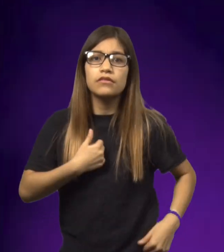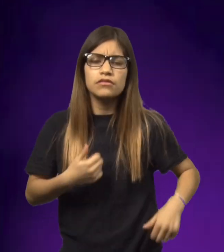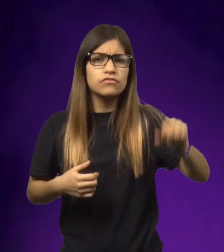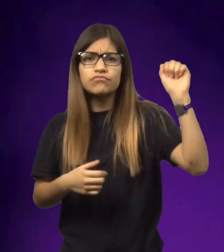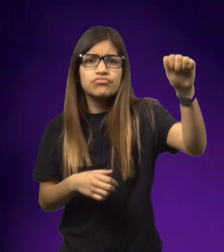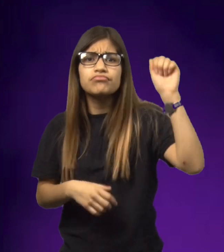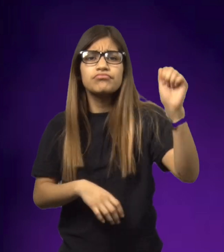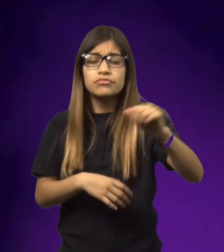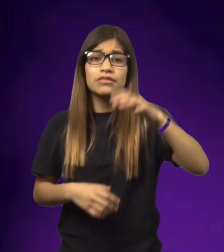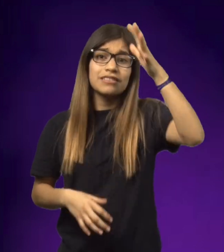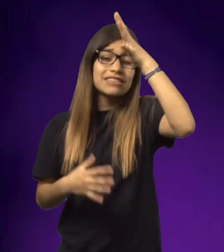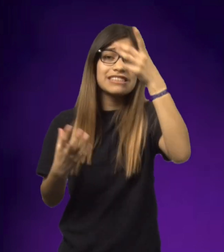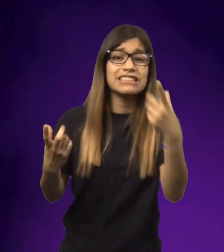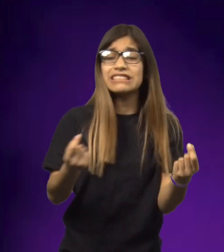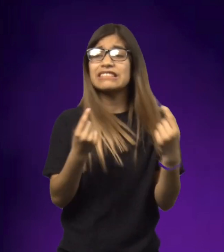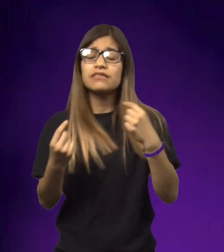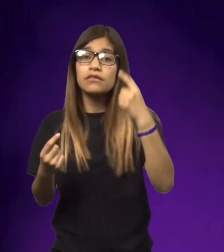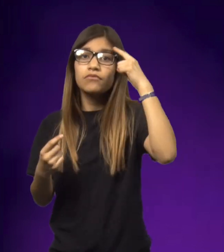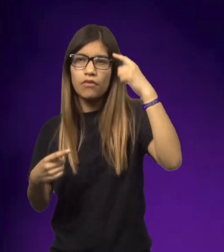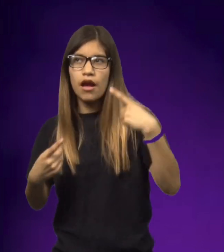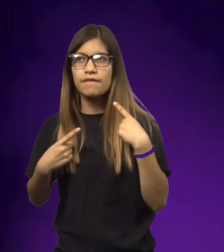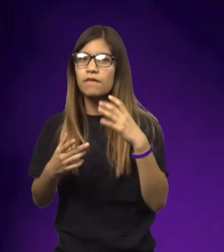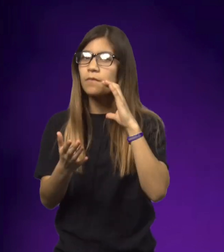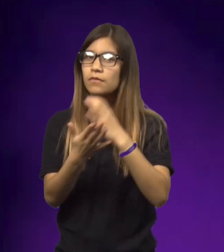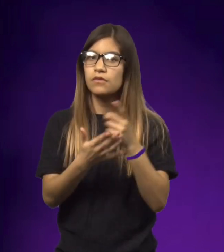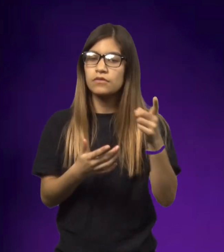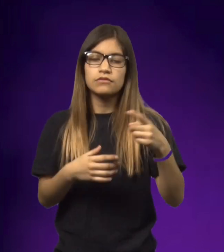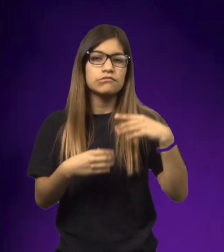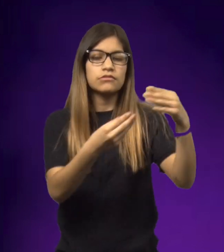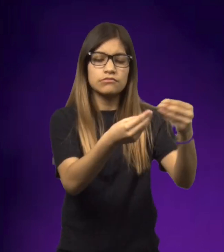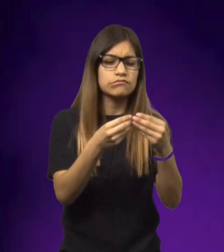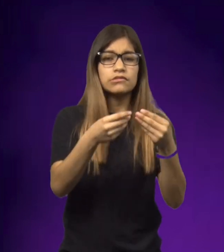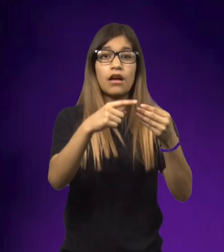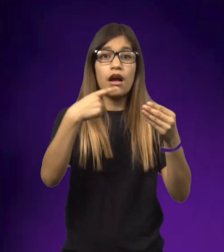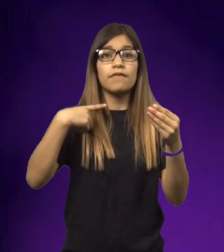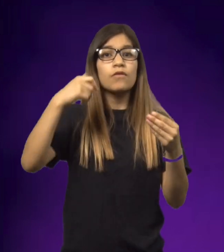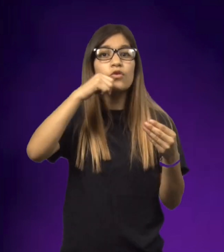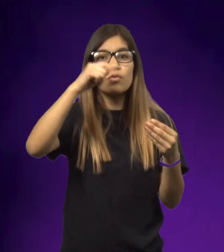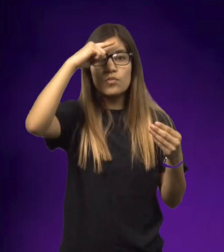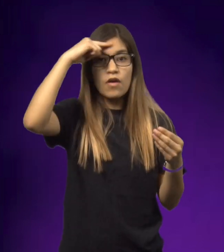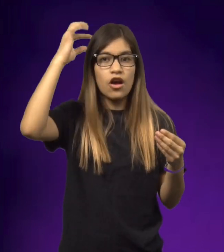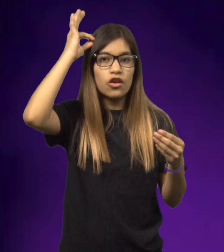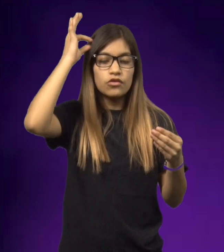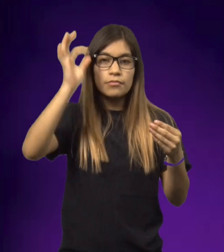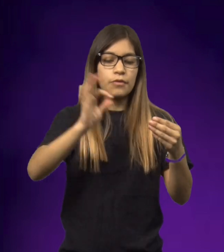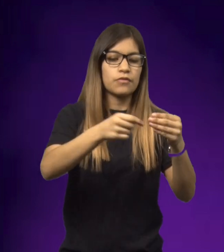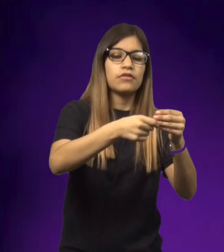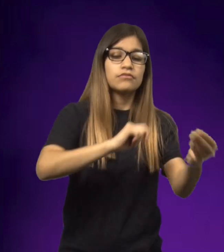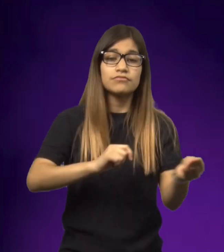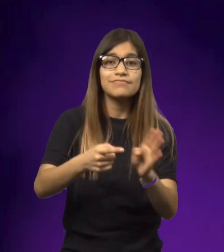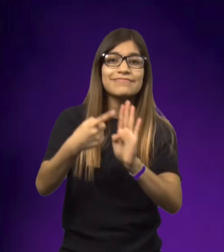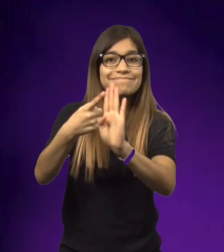The soldiers came knocking at the door. Dad, wondering what to do realized he had a picture and it has a girl with black hair it.